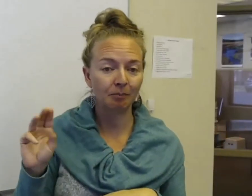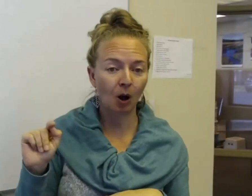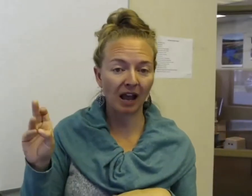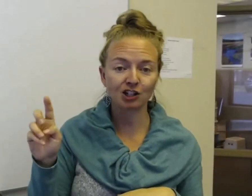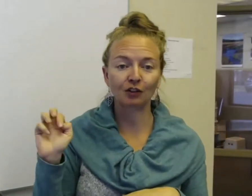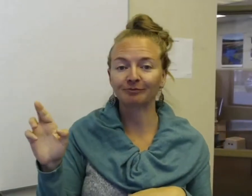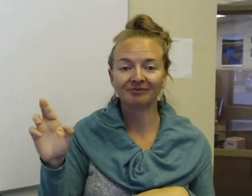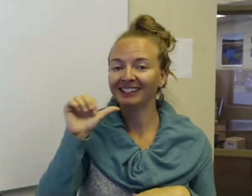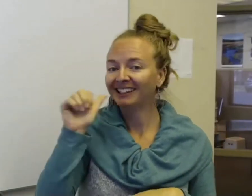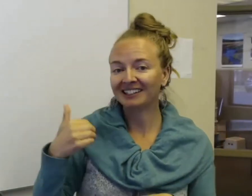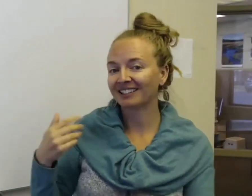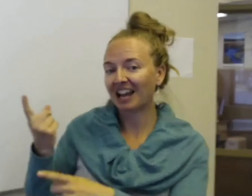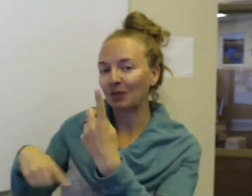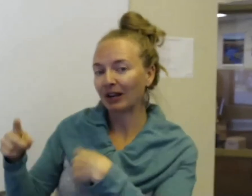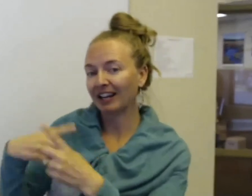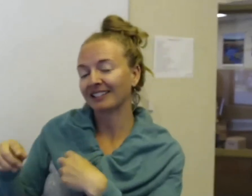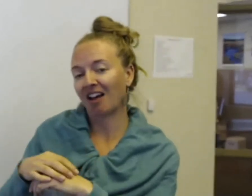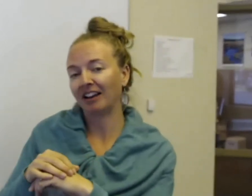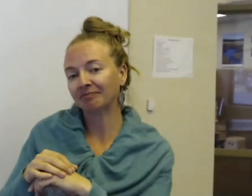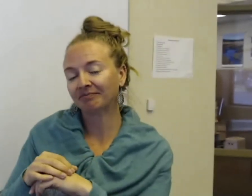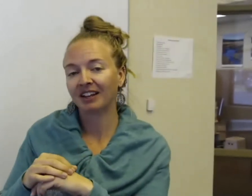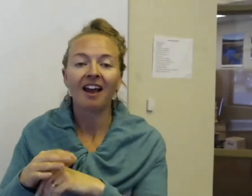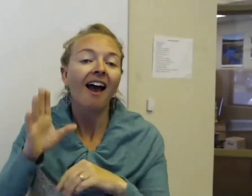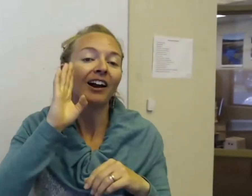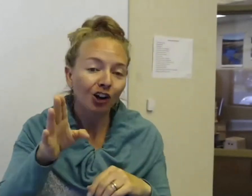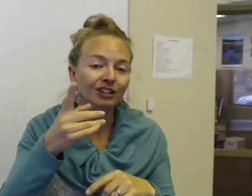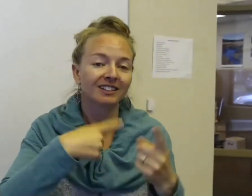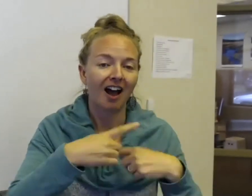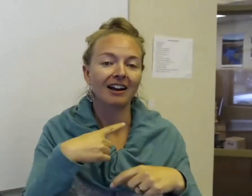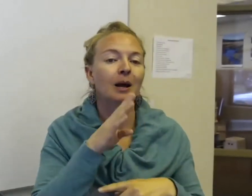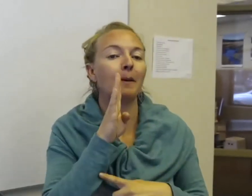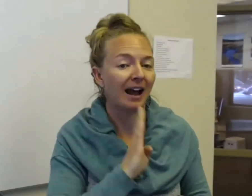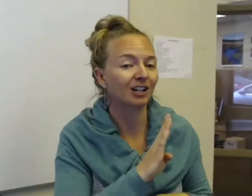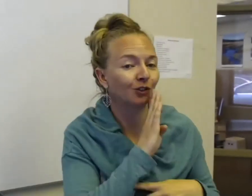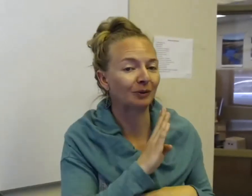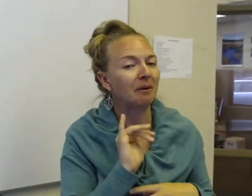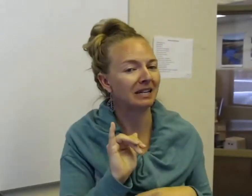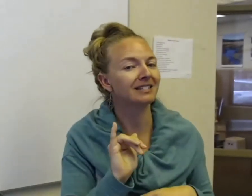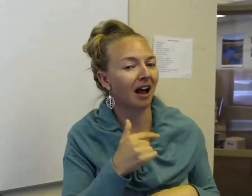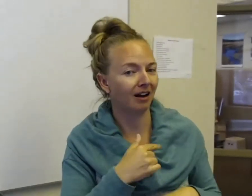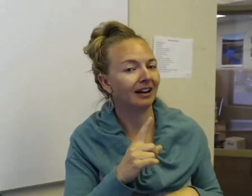Mt. Bachelor. It doesn't have a recognized sign. I could sign bachelor, but that means I am